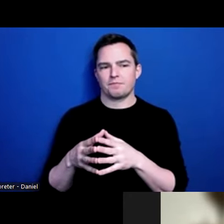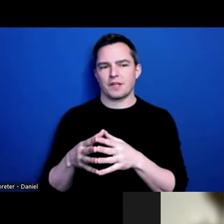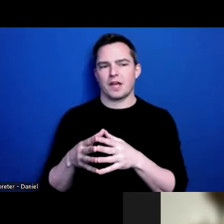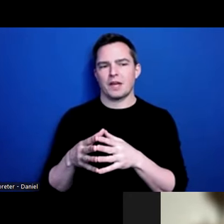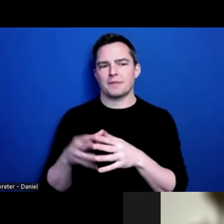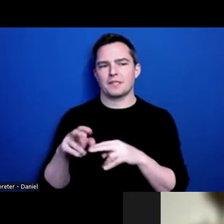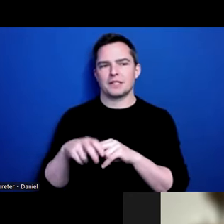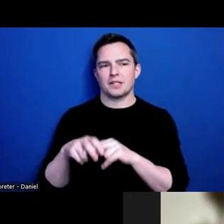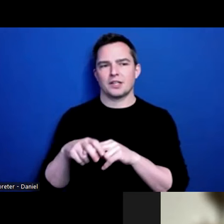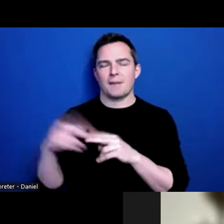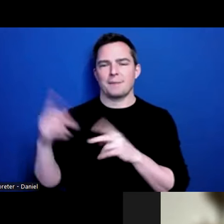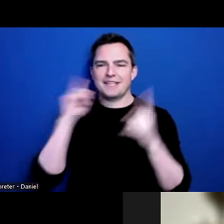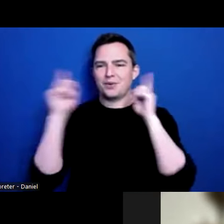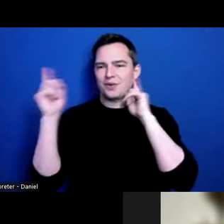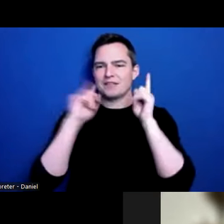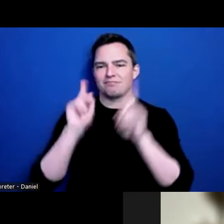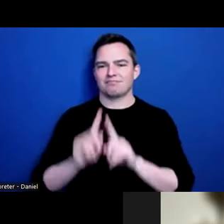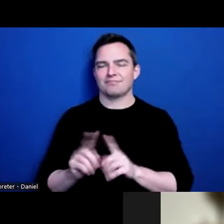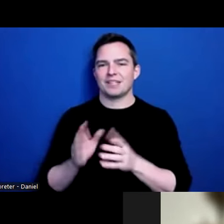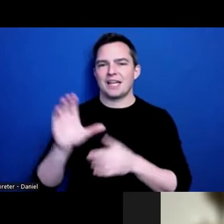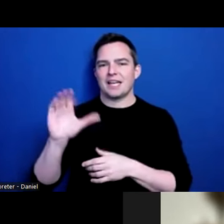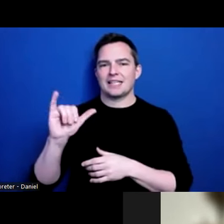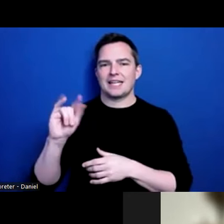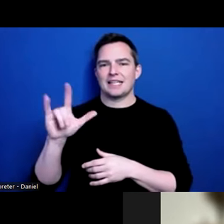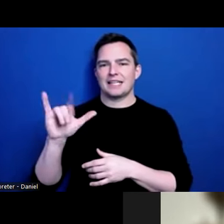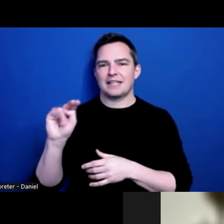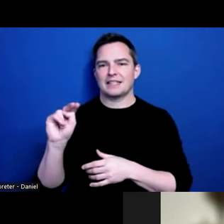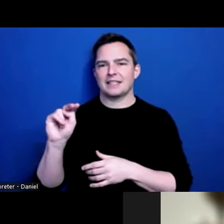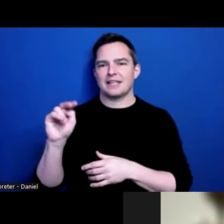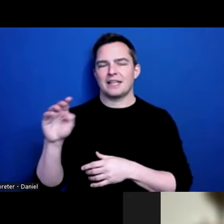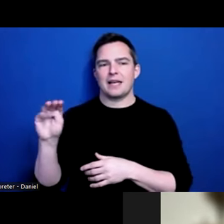that I’m hearing with Caitlin and Mikalia. I'm sitting here going,